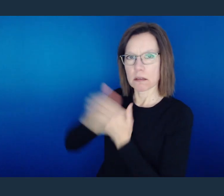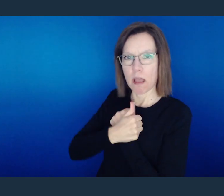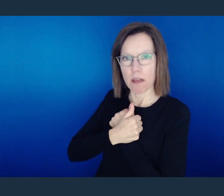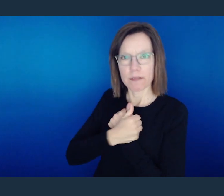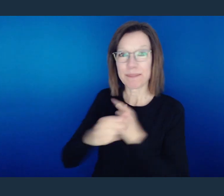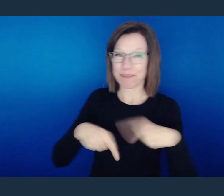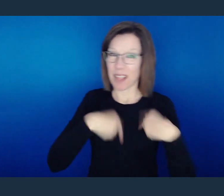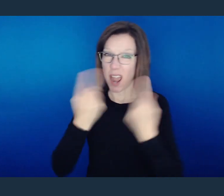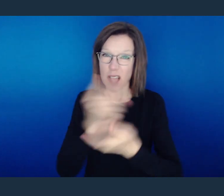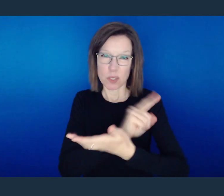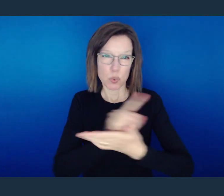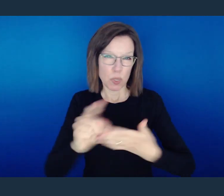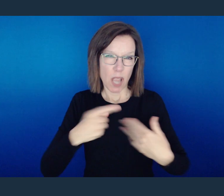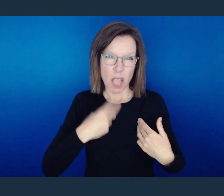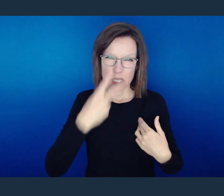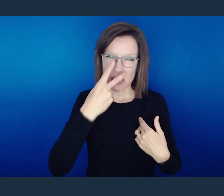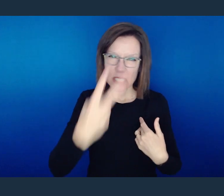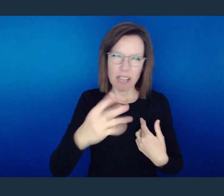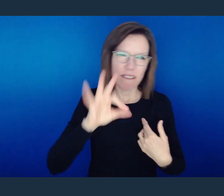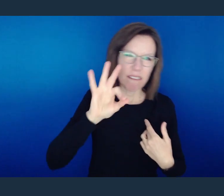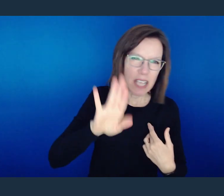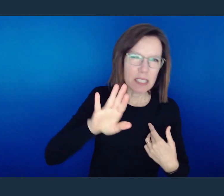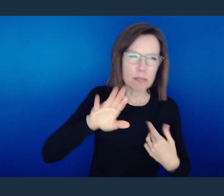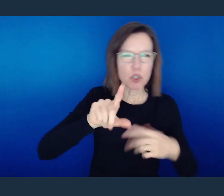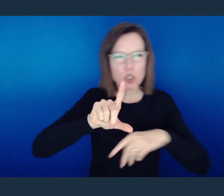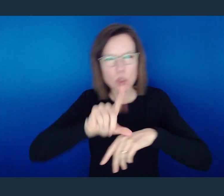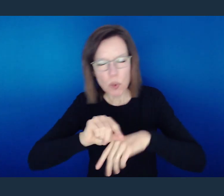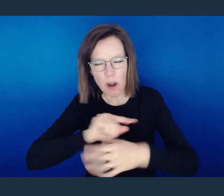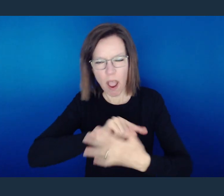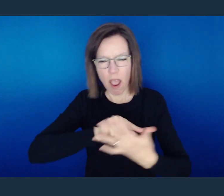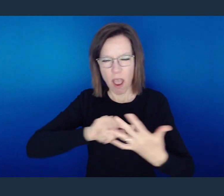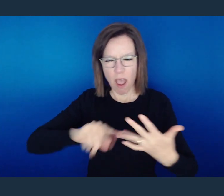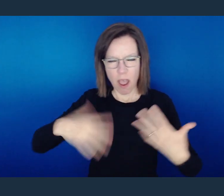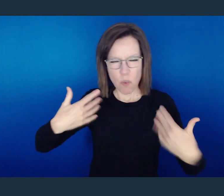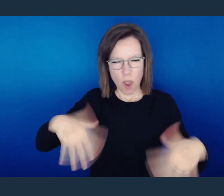seen people all profess Christ do all kinds of things that would cause the unbeliever